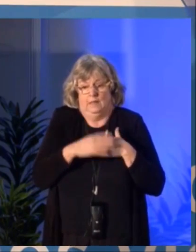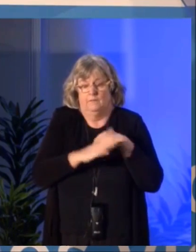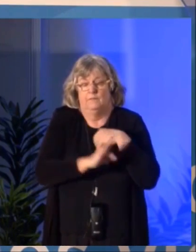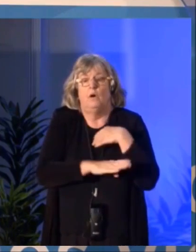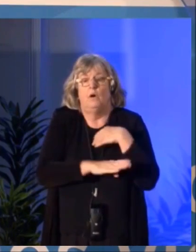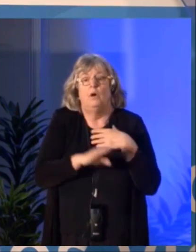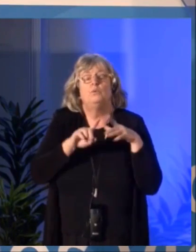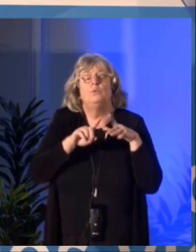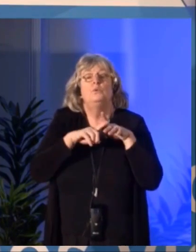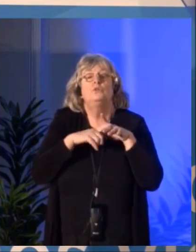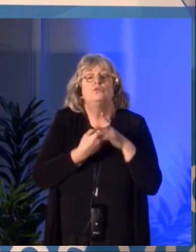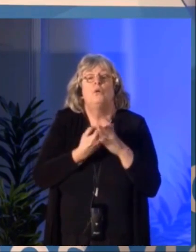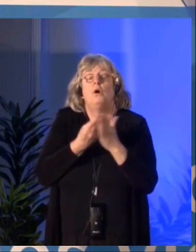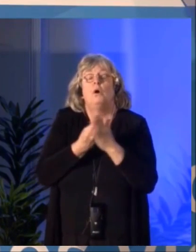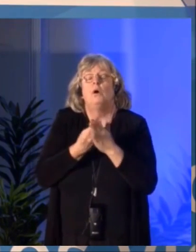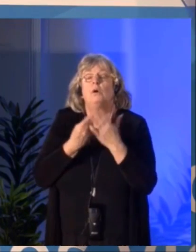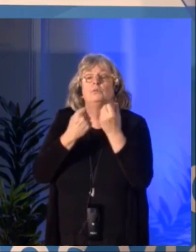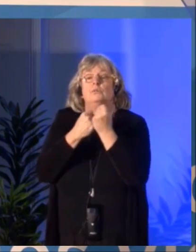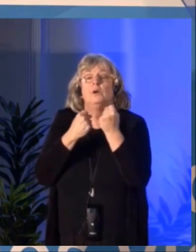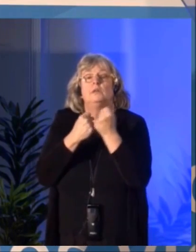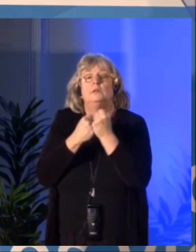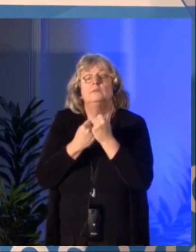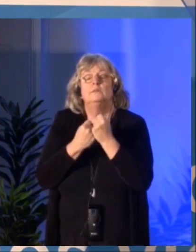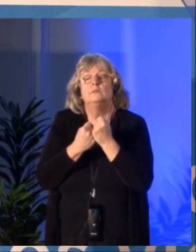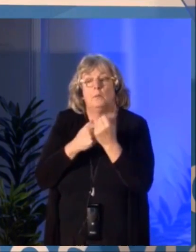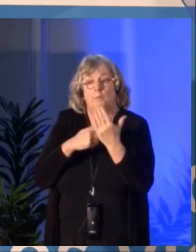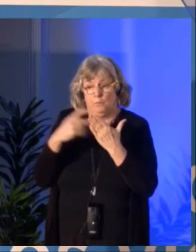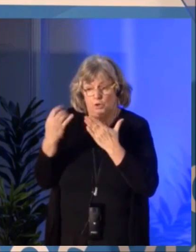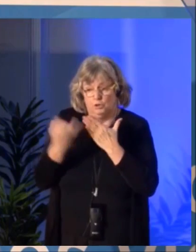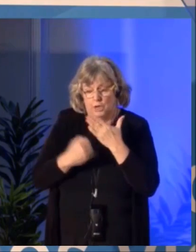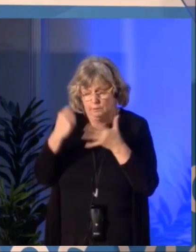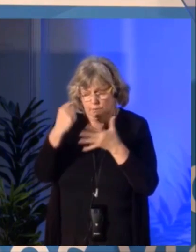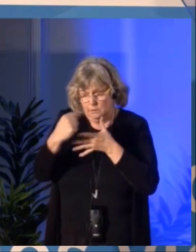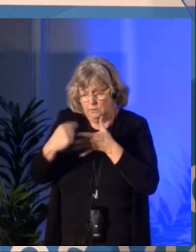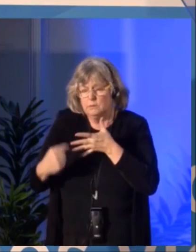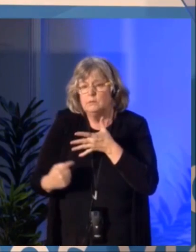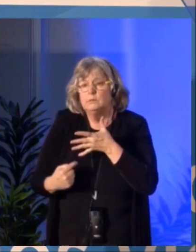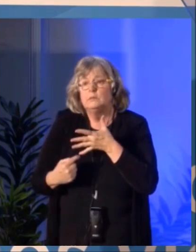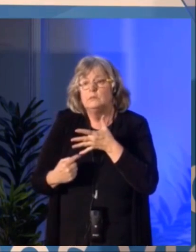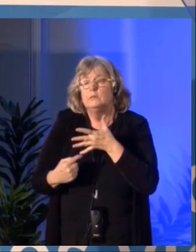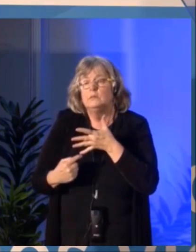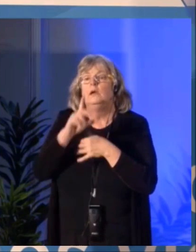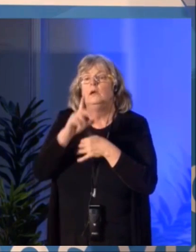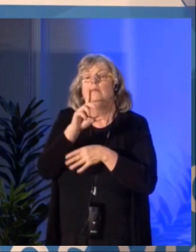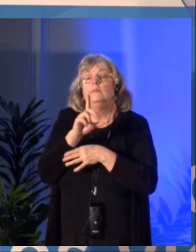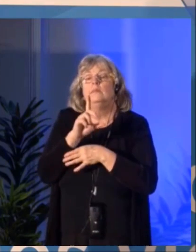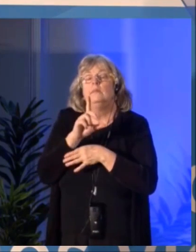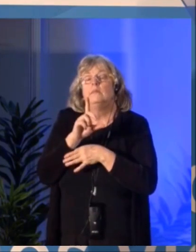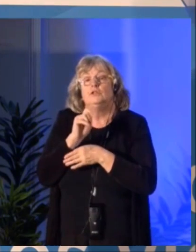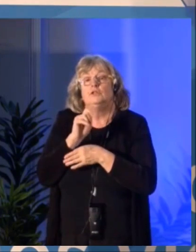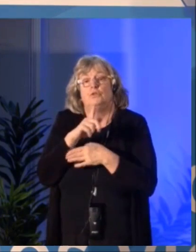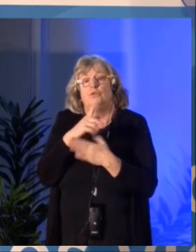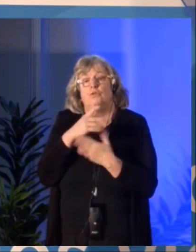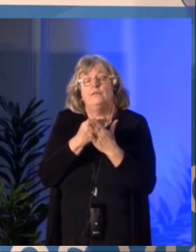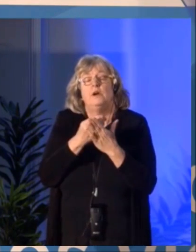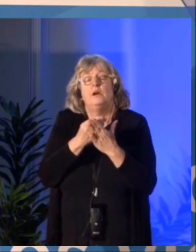Two, to increase the sharing of artistic and literary creation and access to works, enhance the quality